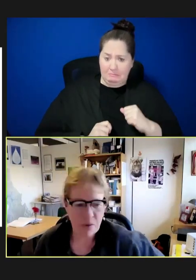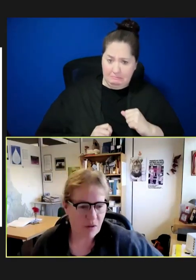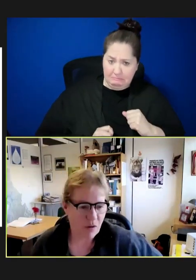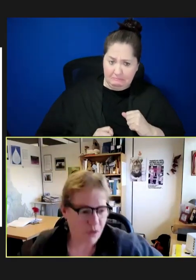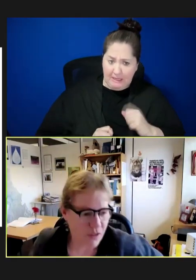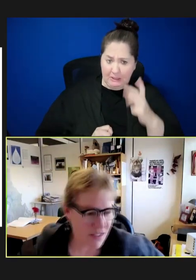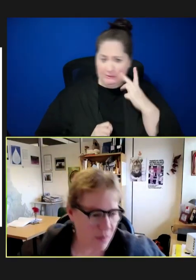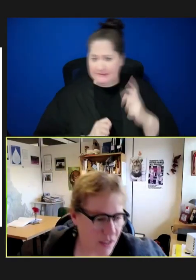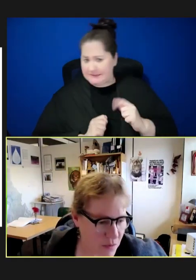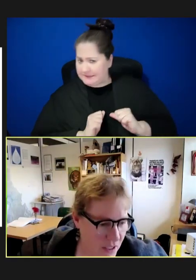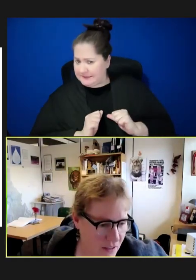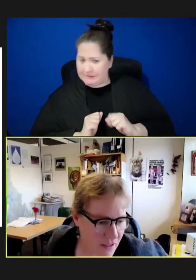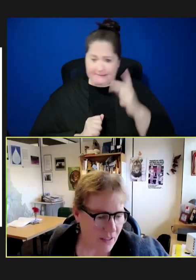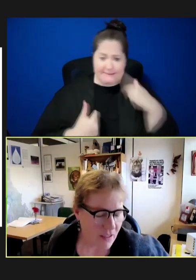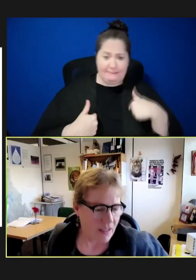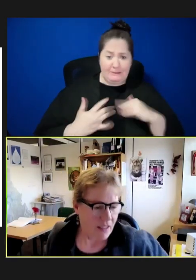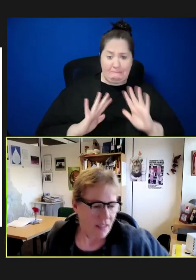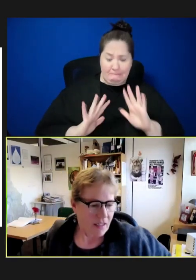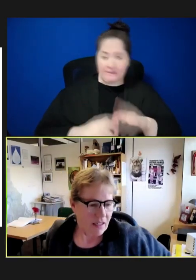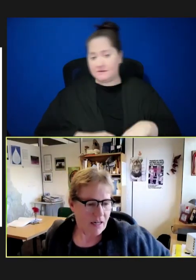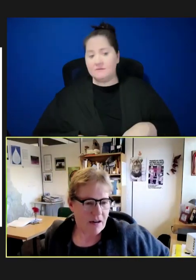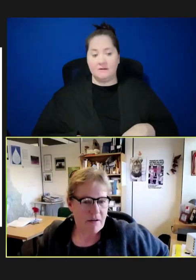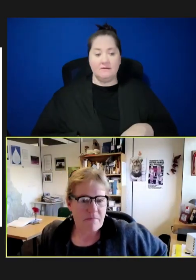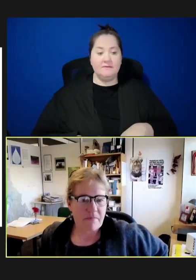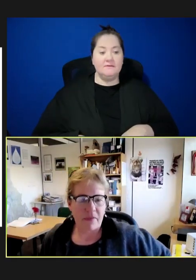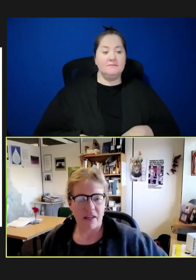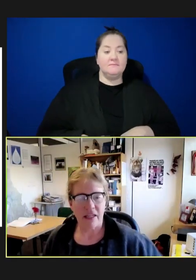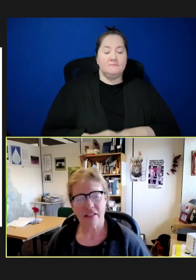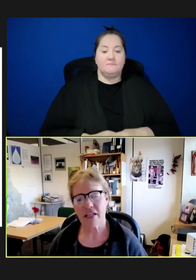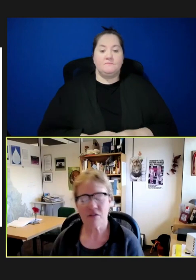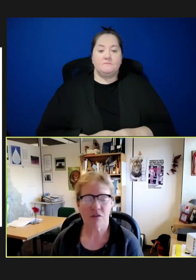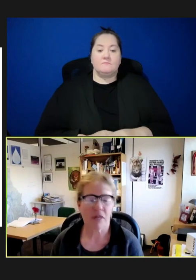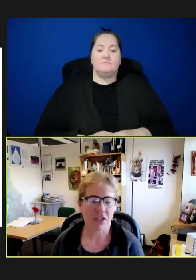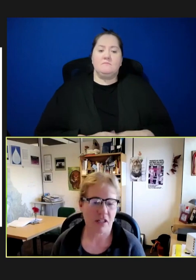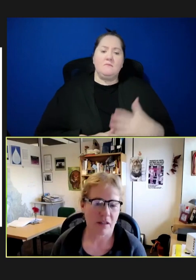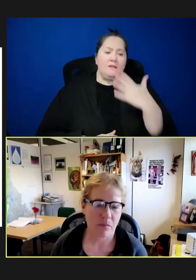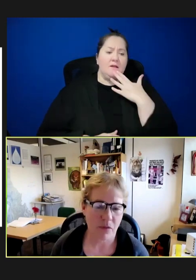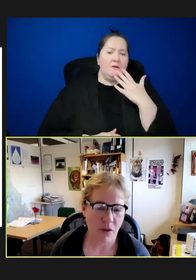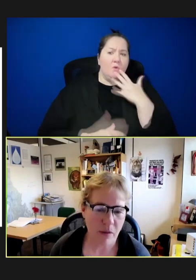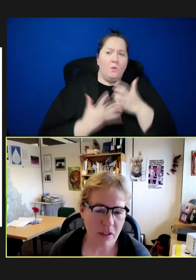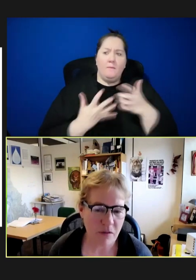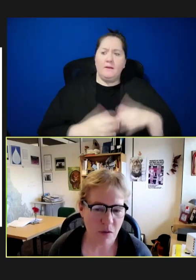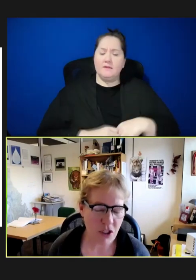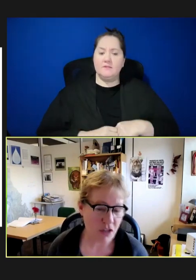but hopefully, you can see me as well. Yeah. Thank you so much. You know, I'm going to switch gears